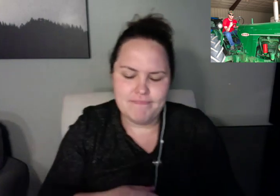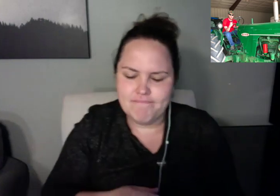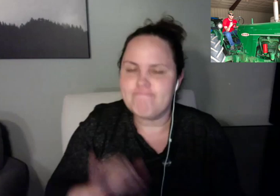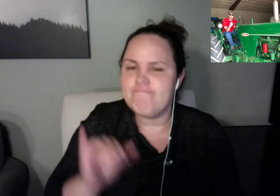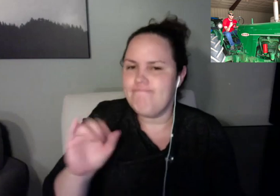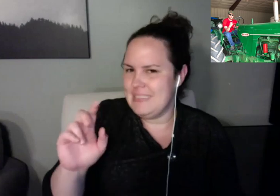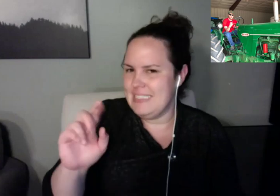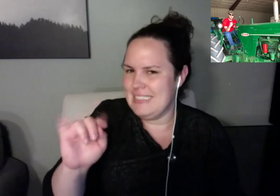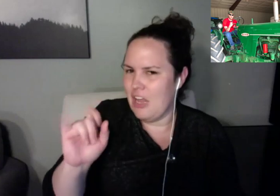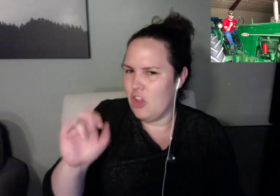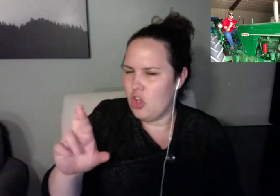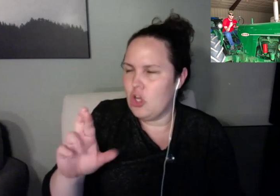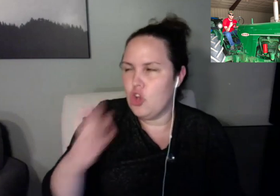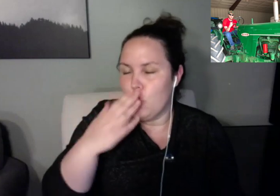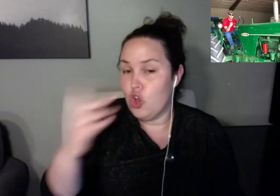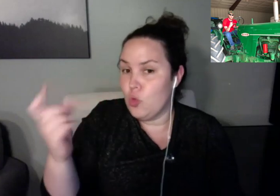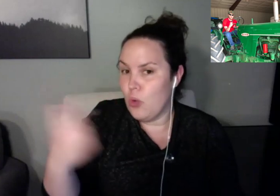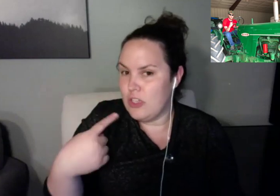teeth? >> Zack: Floss dance.